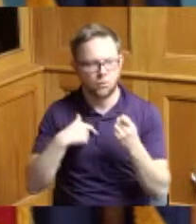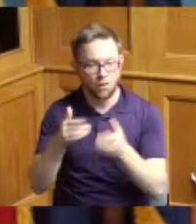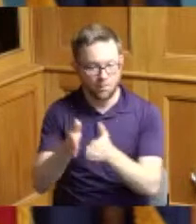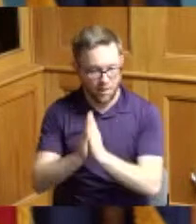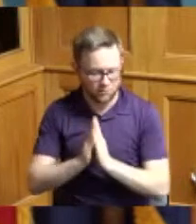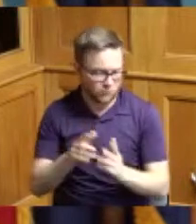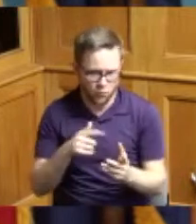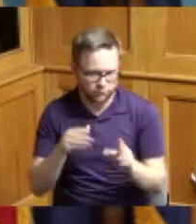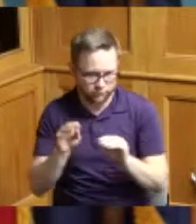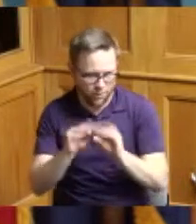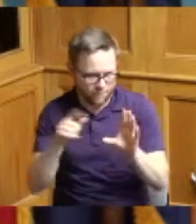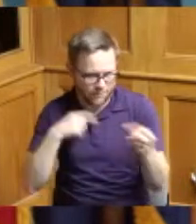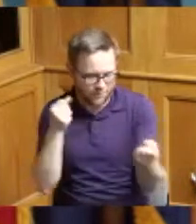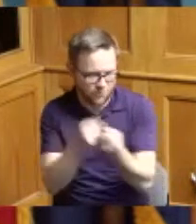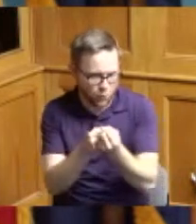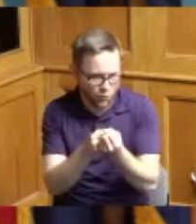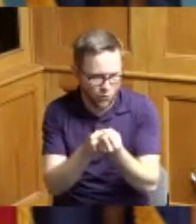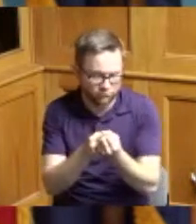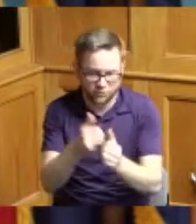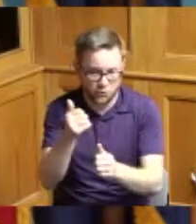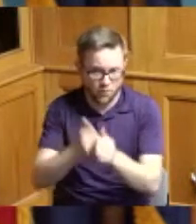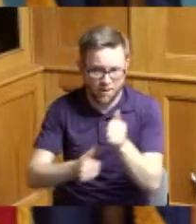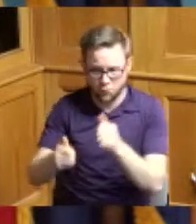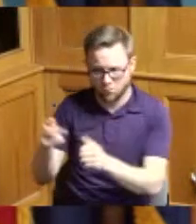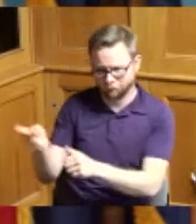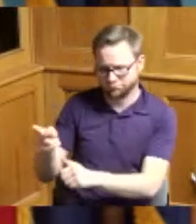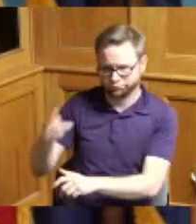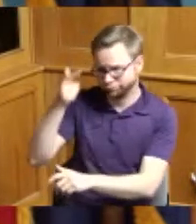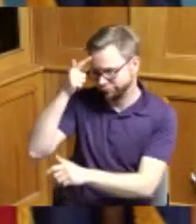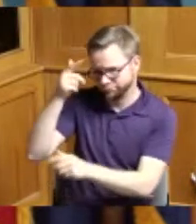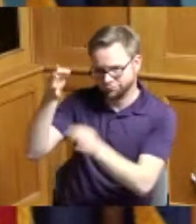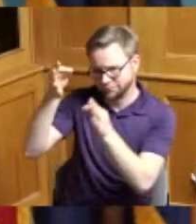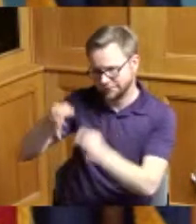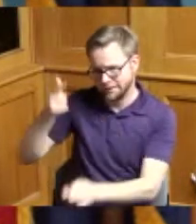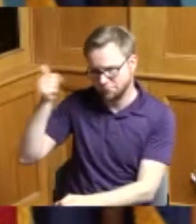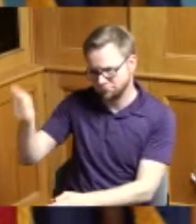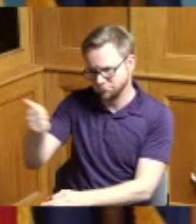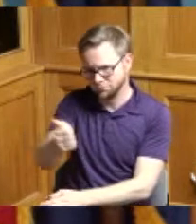and obviously everybody has to make their own decision but I think this would be a great thing